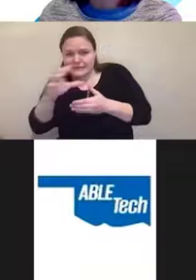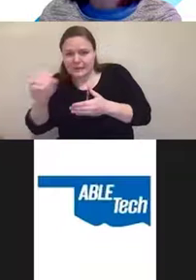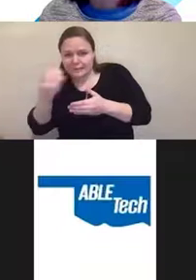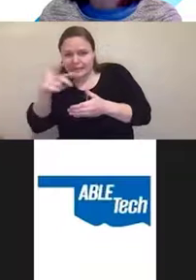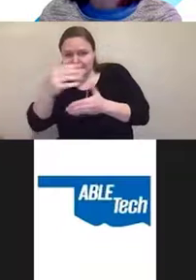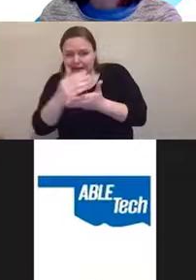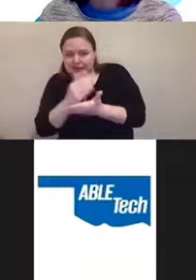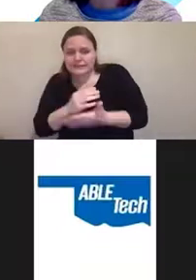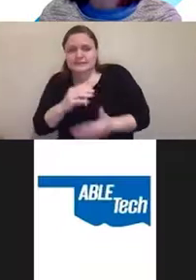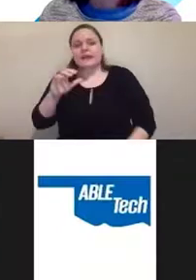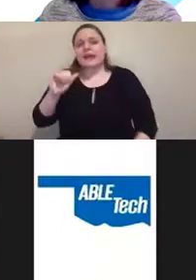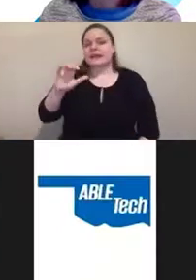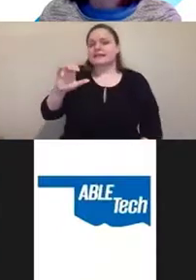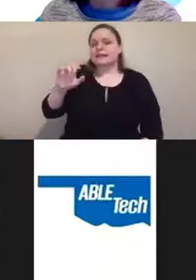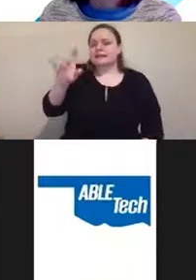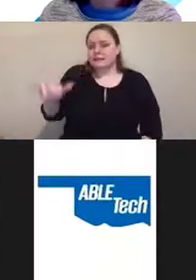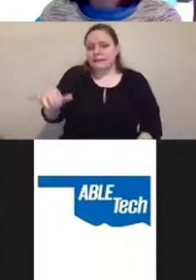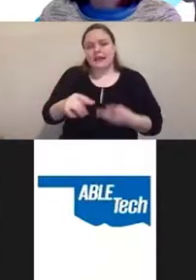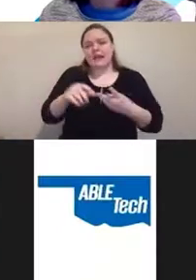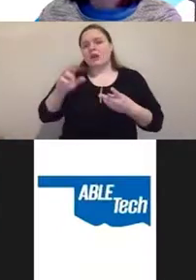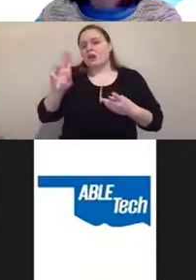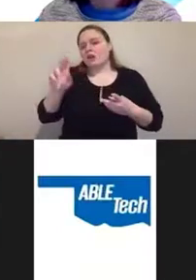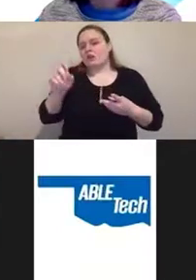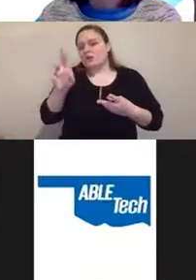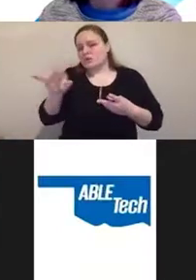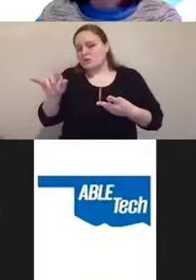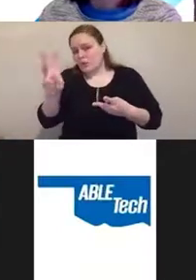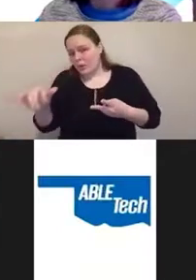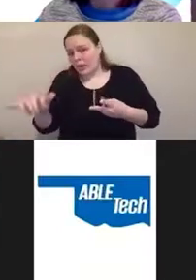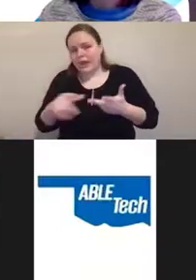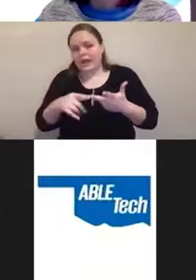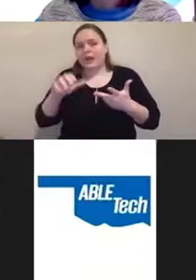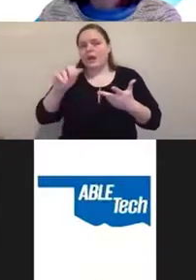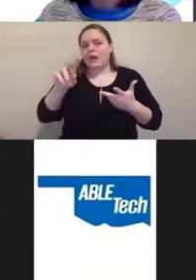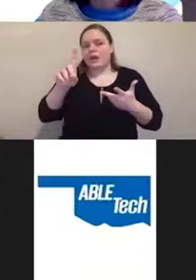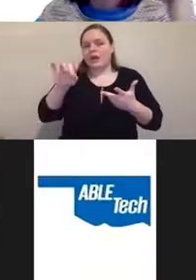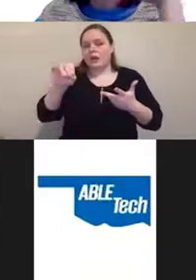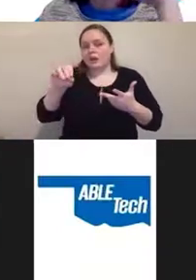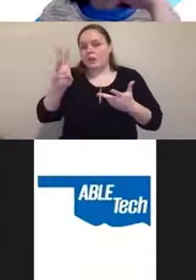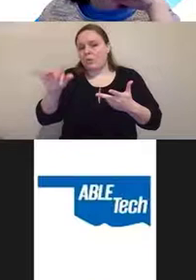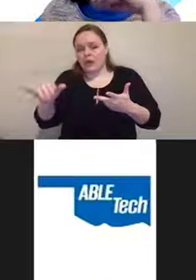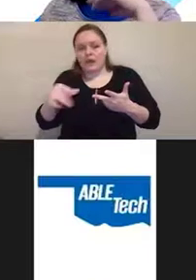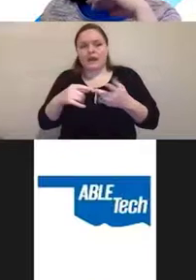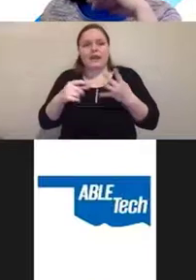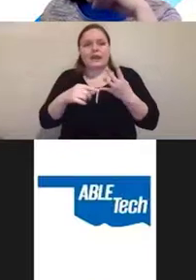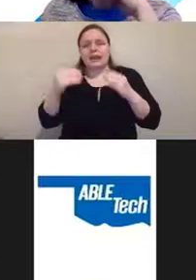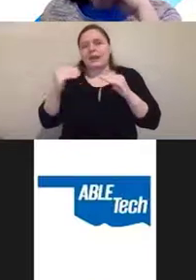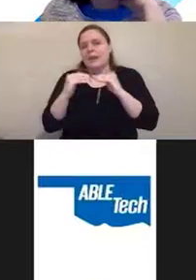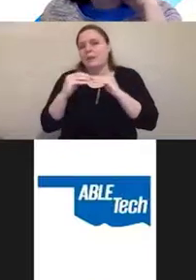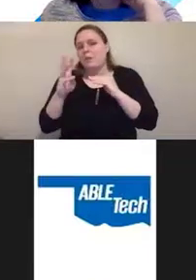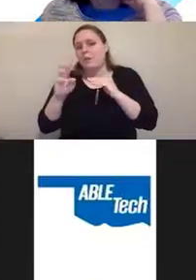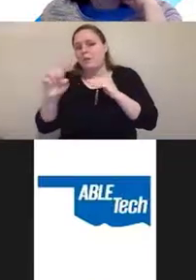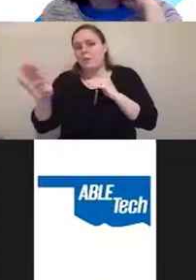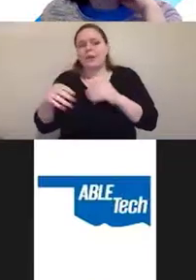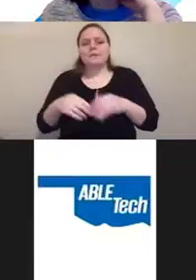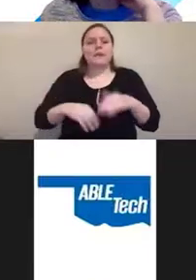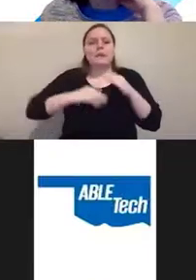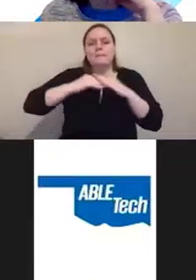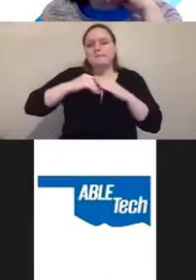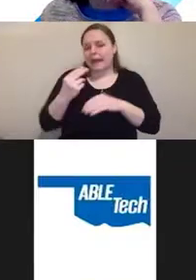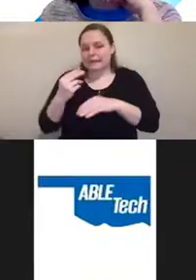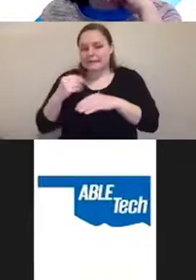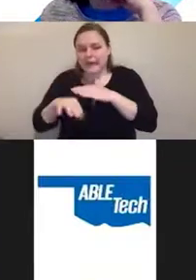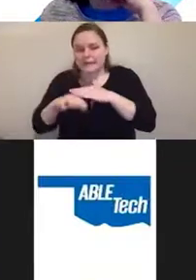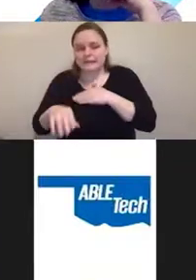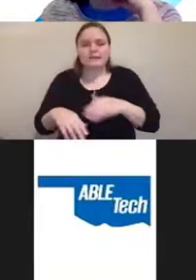UserWay, AudioEye, EqualWeb, MaxAccess, User1st and TruAbilities.